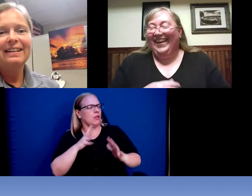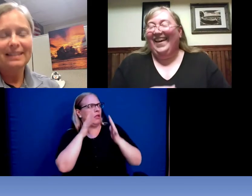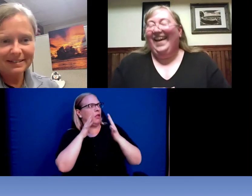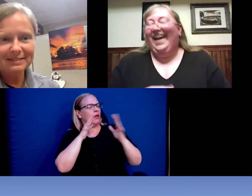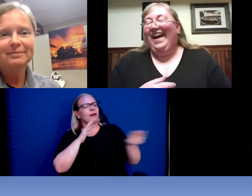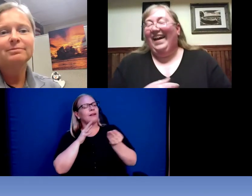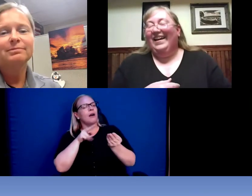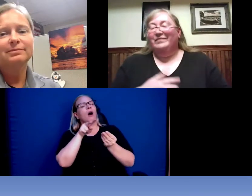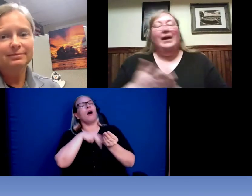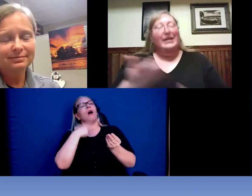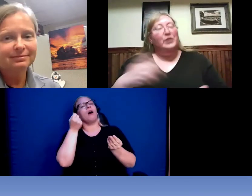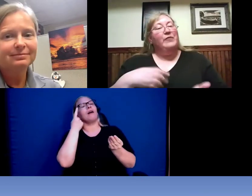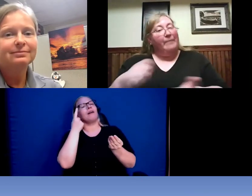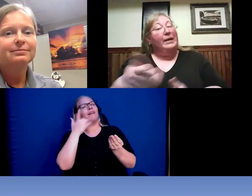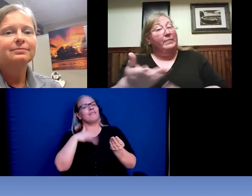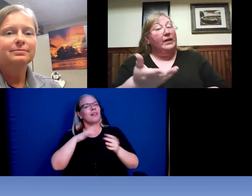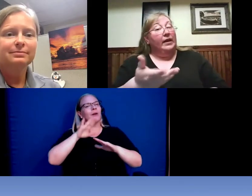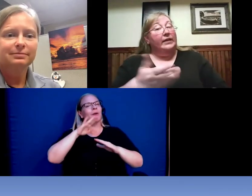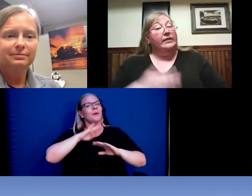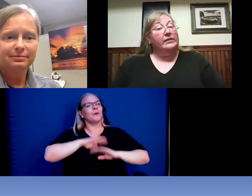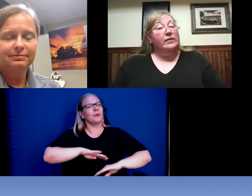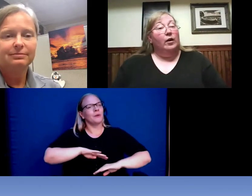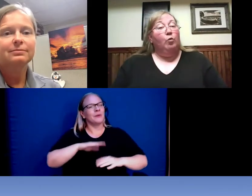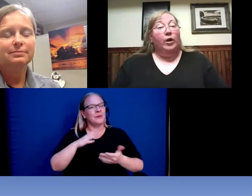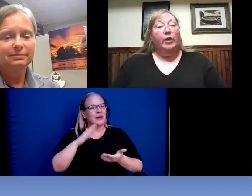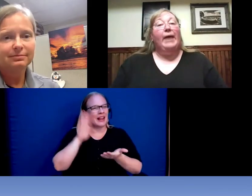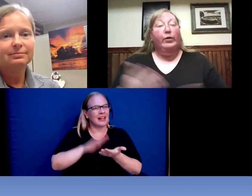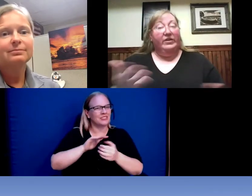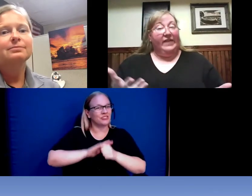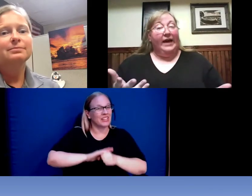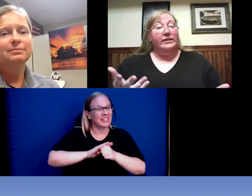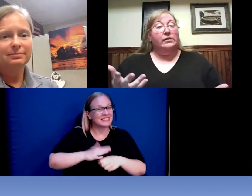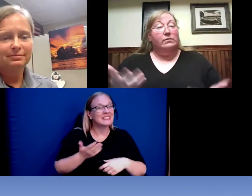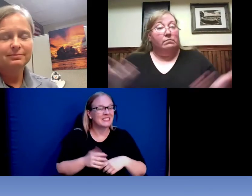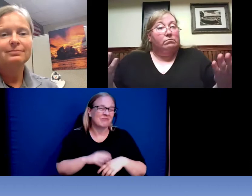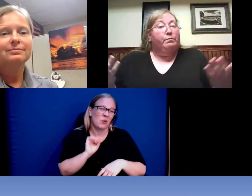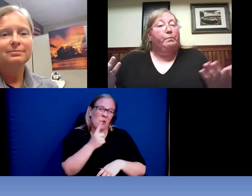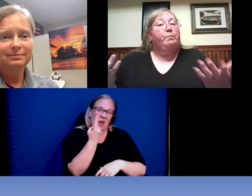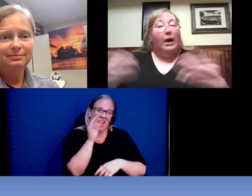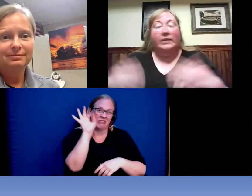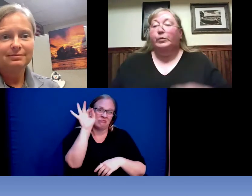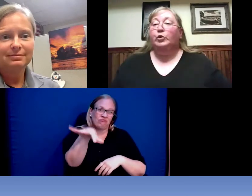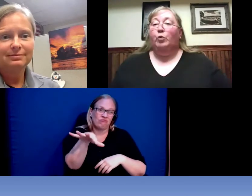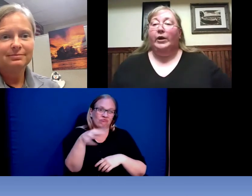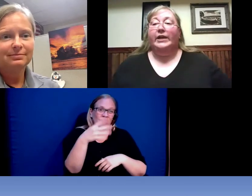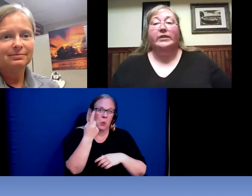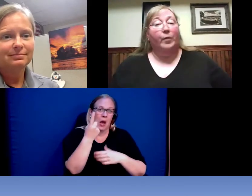. >> DEBBIE JONES: So that might be a nice work around if that's possible to work into their